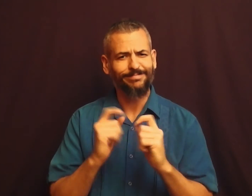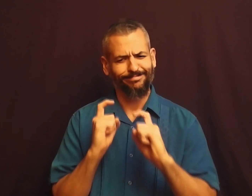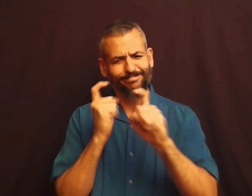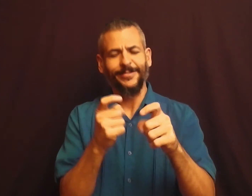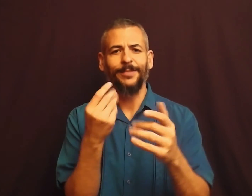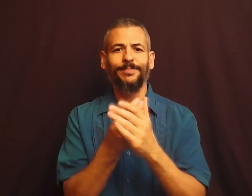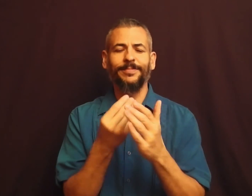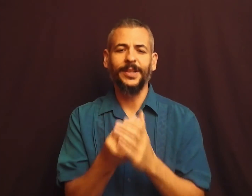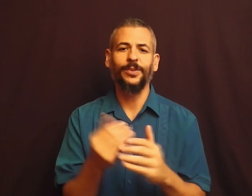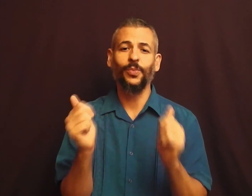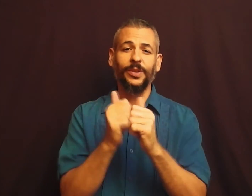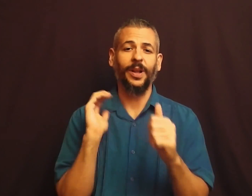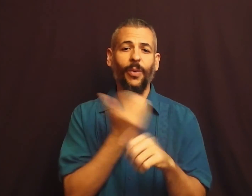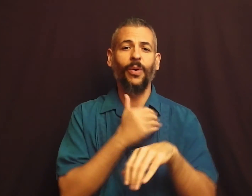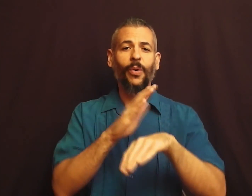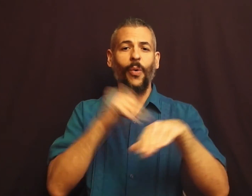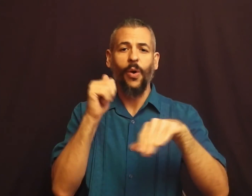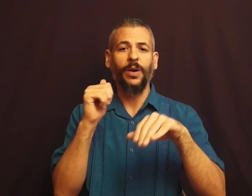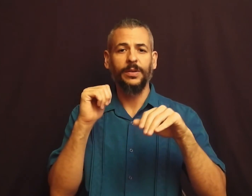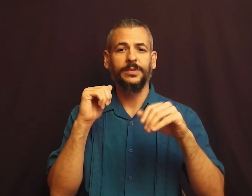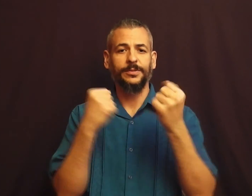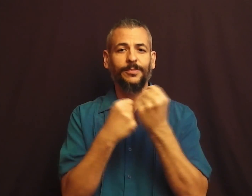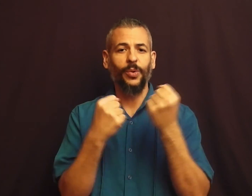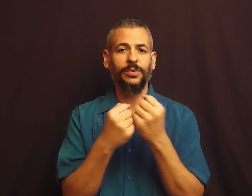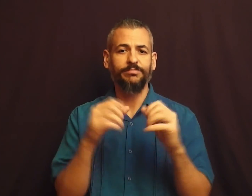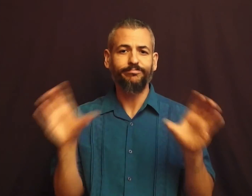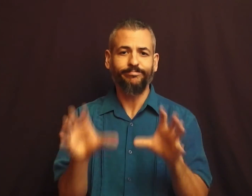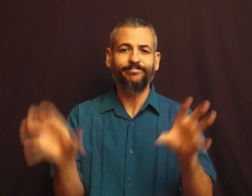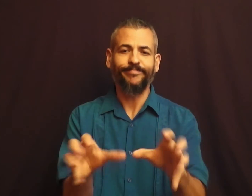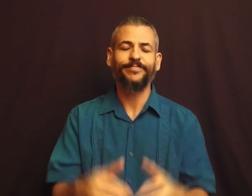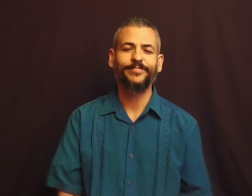by donating money with our Call for Support campaign.